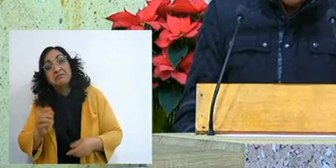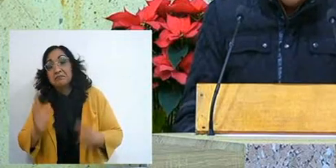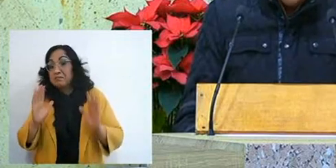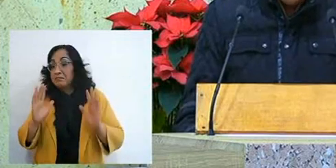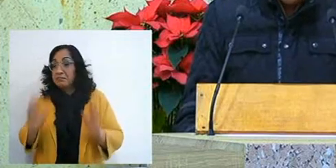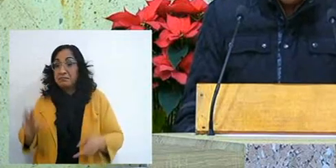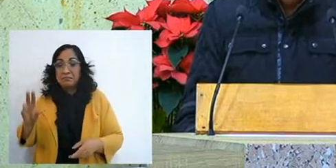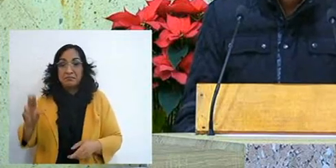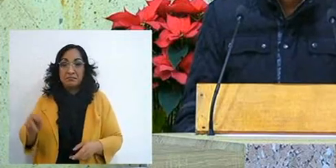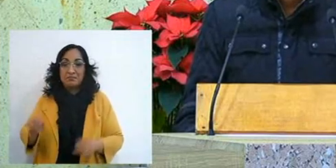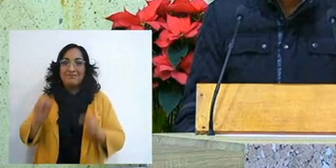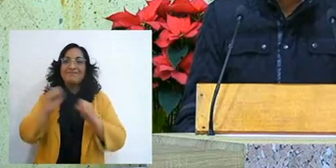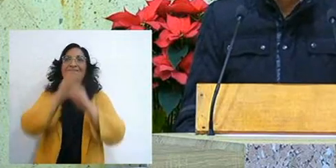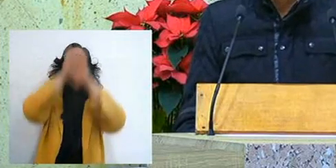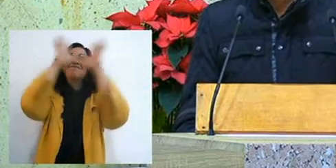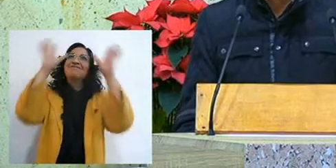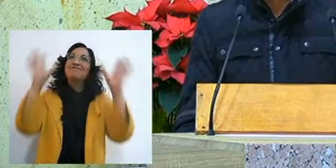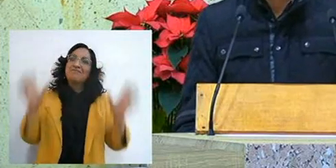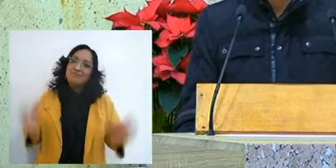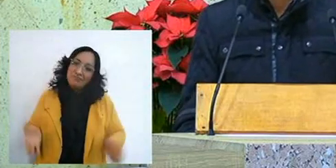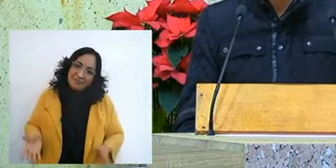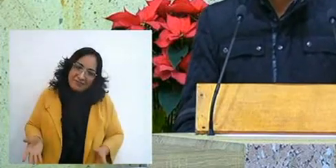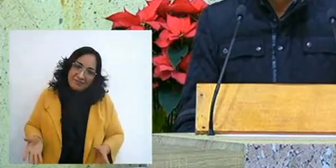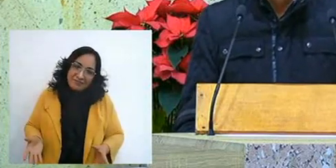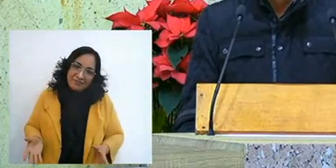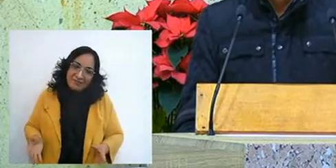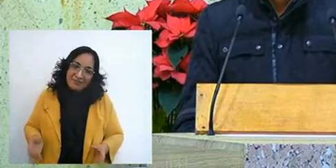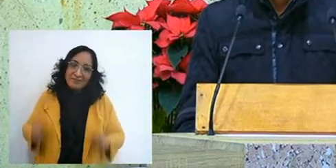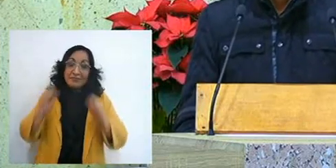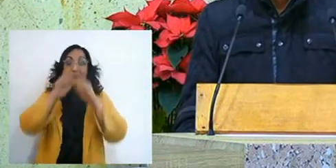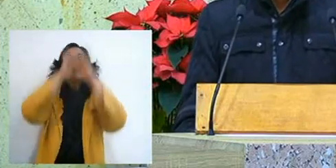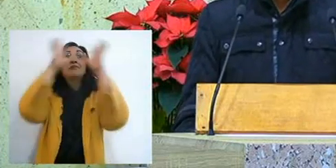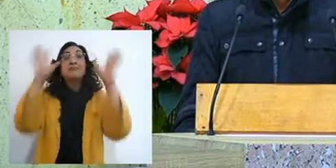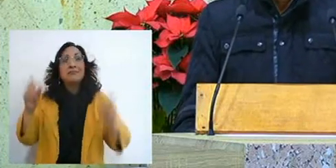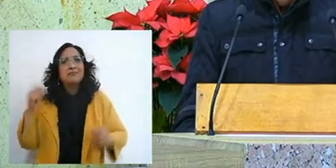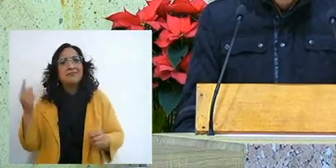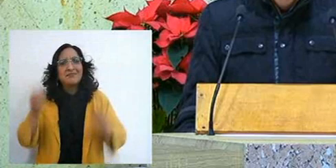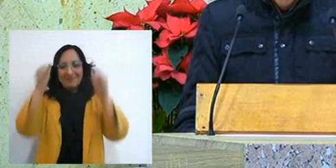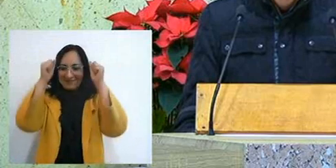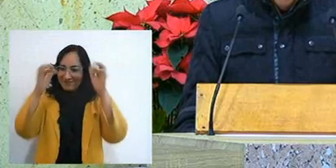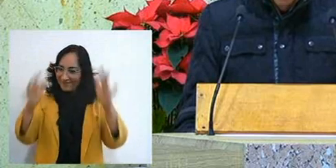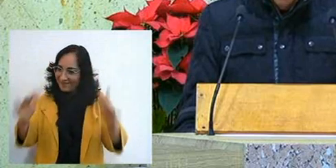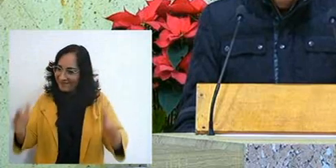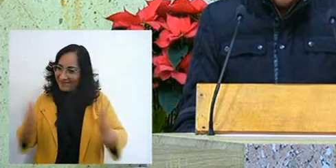and we have to see that as a great blessing, as a,